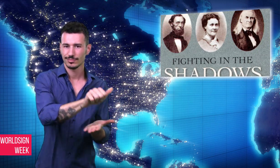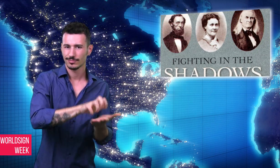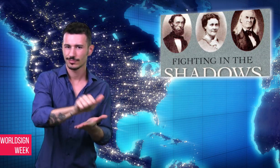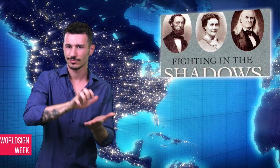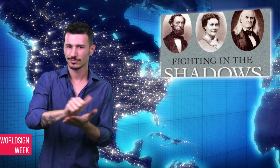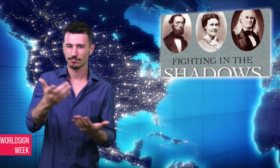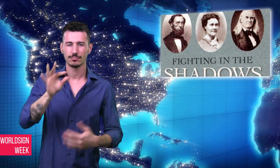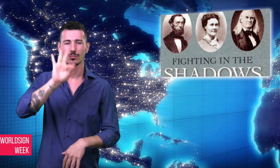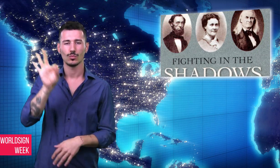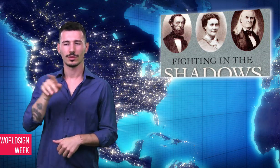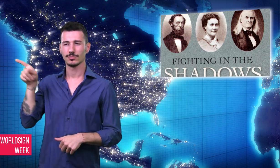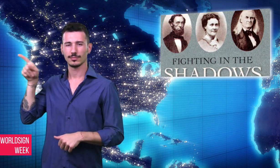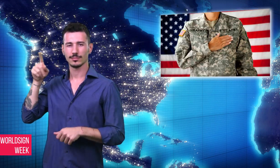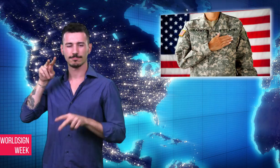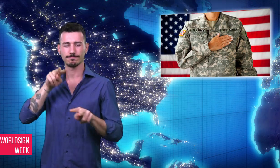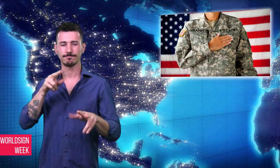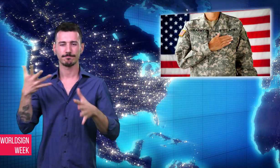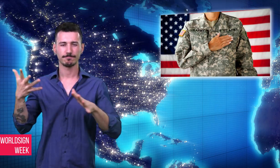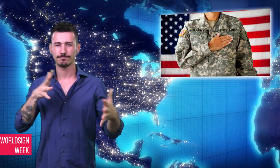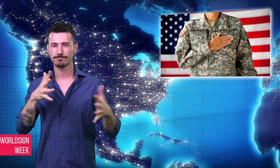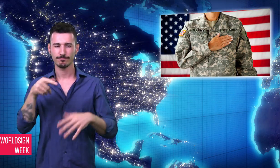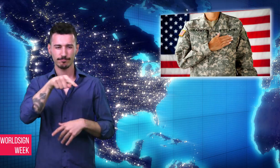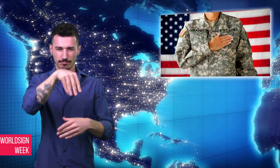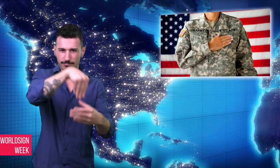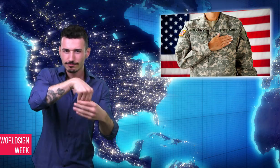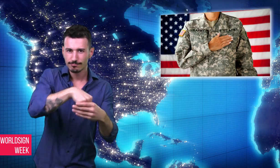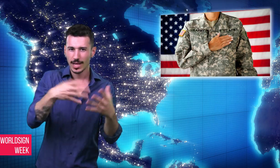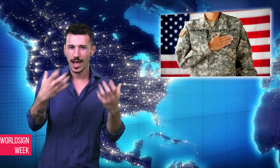A teacher had to row in a boat to where